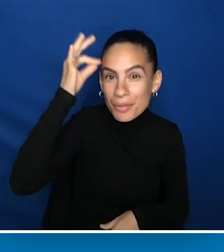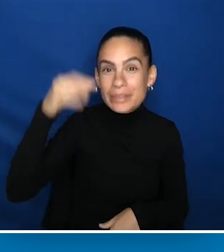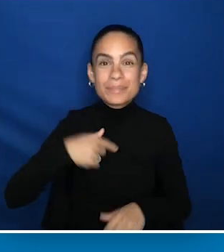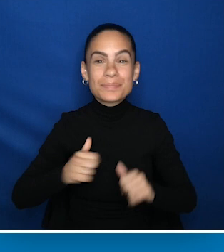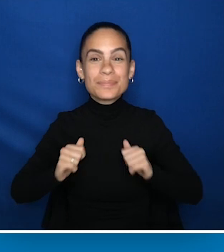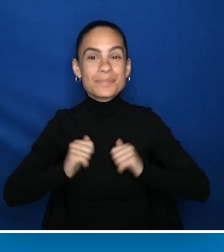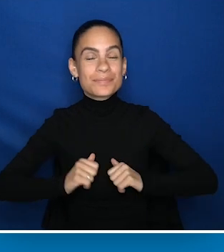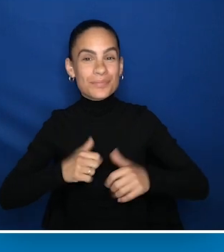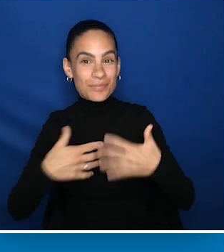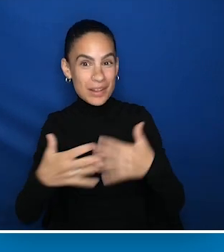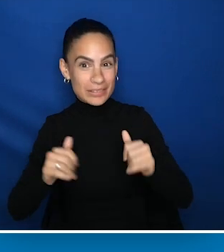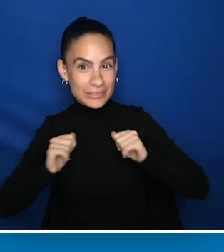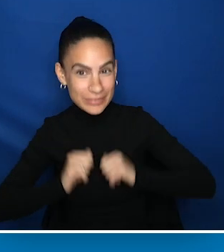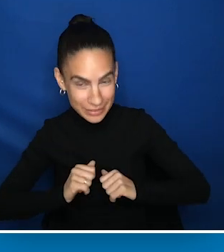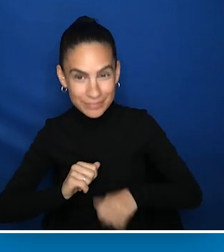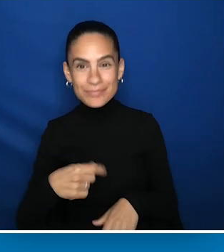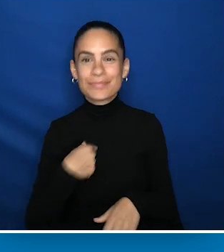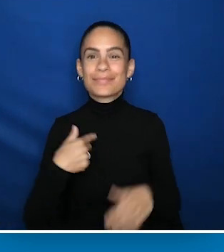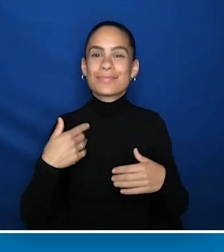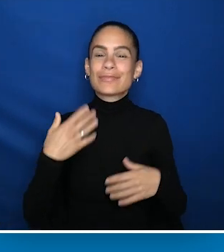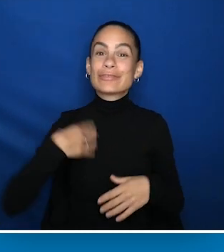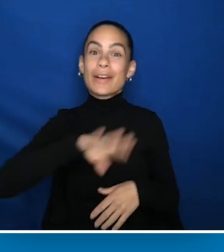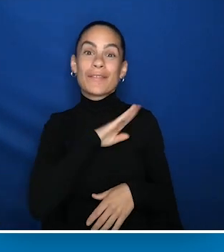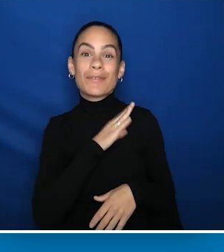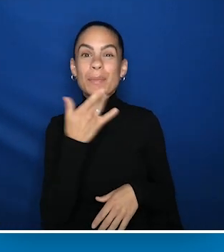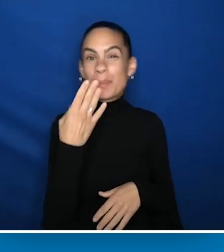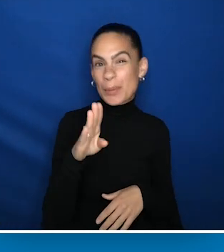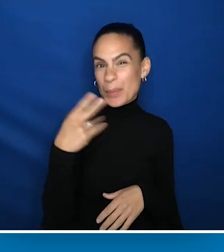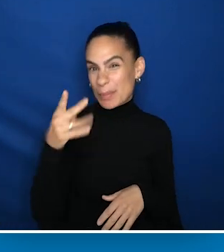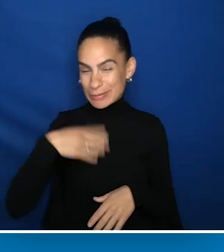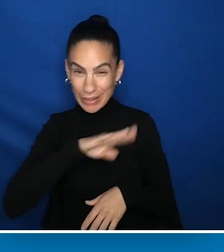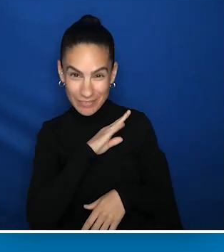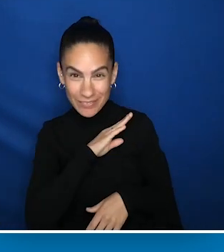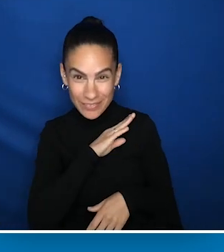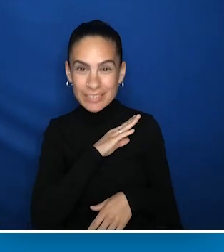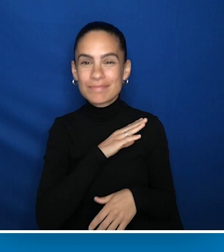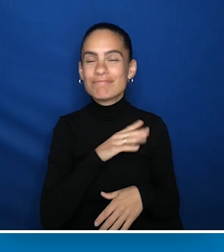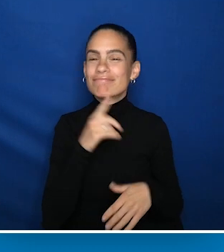I'm wearing a gray sweater, and I have on a blue and purple scarf.